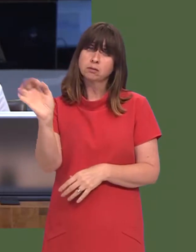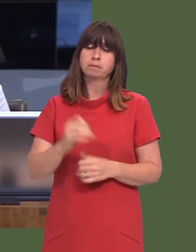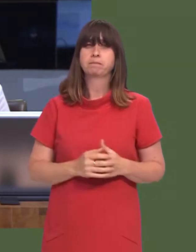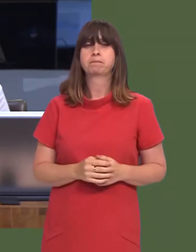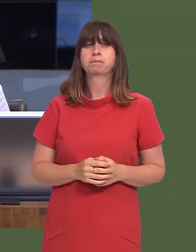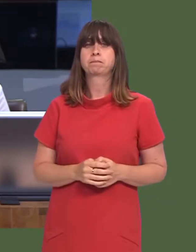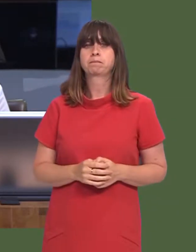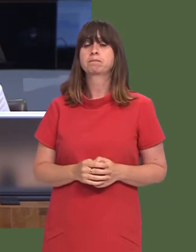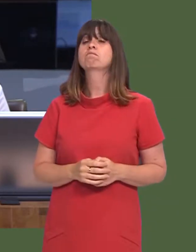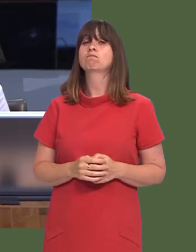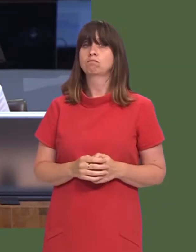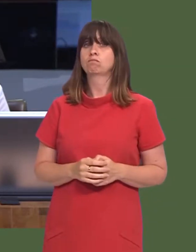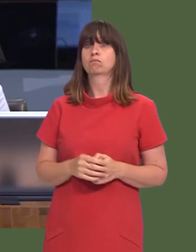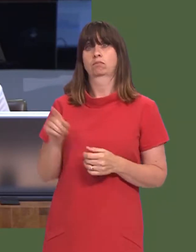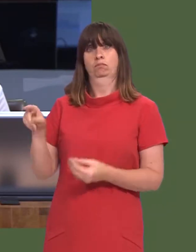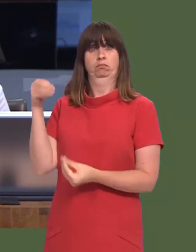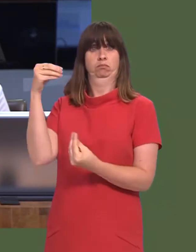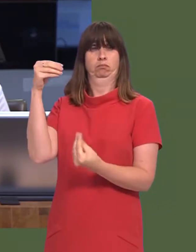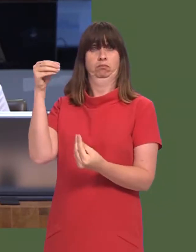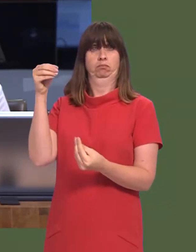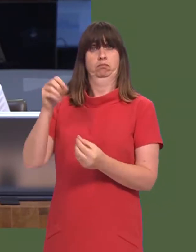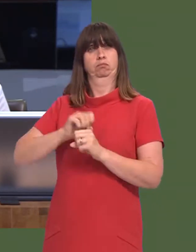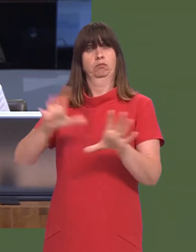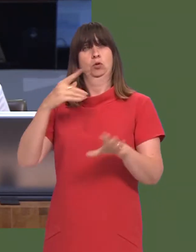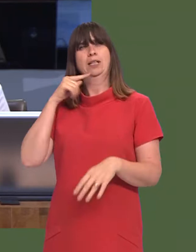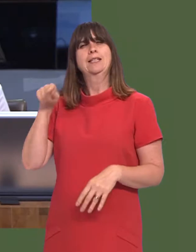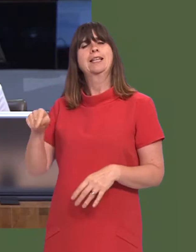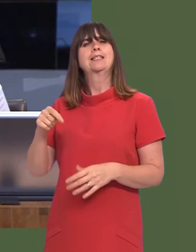And in terms of the one piece of information placed in the public domain, which you described